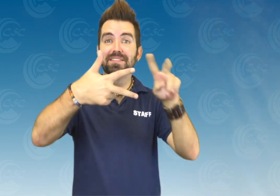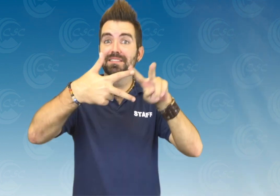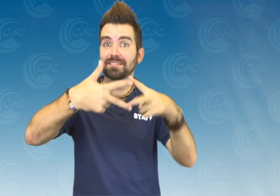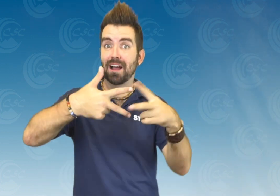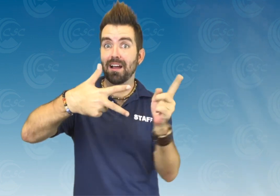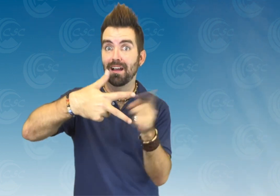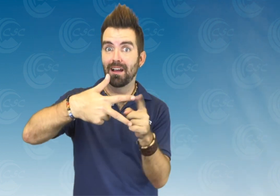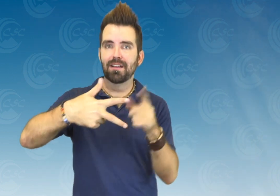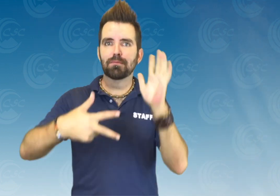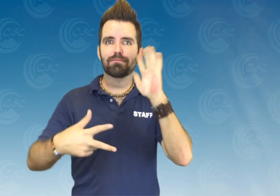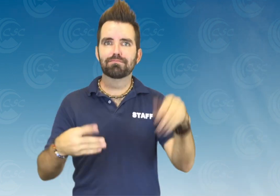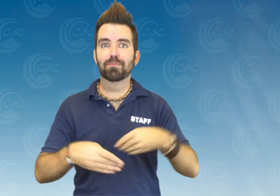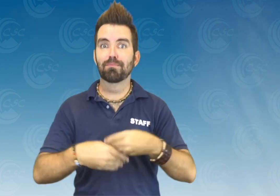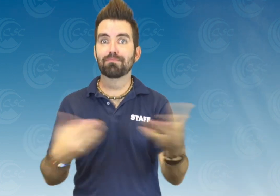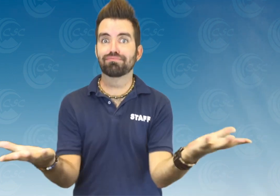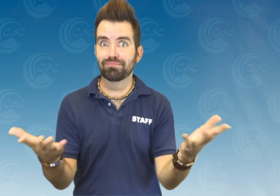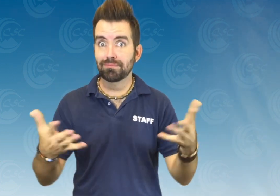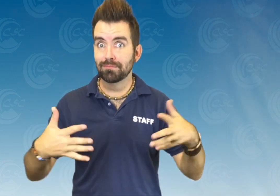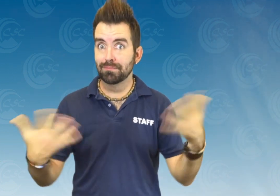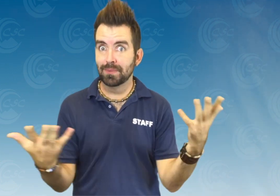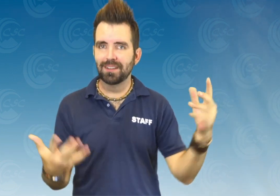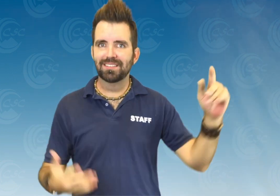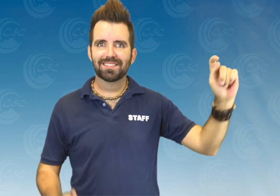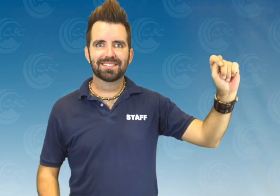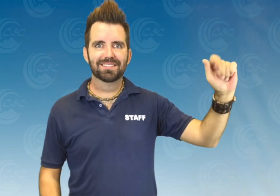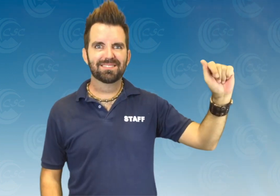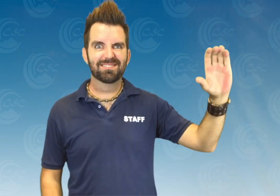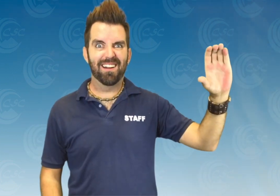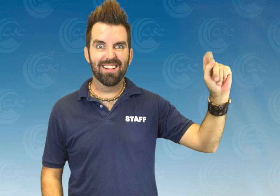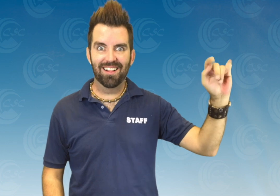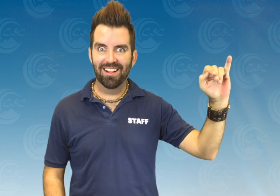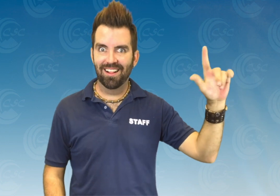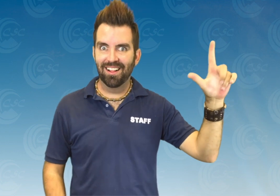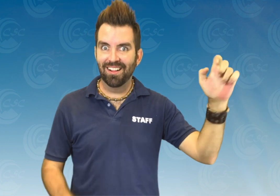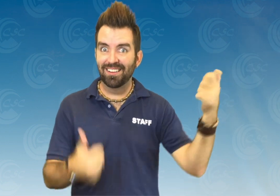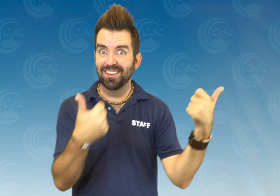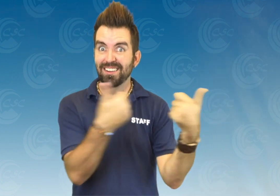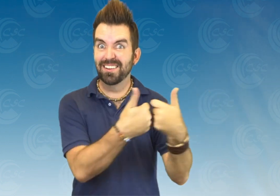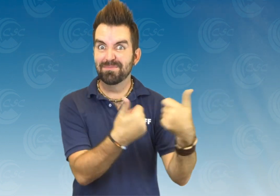Number two: We will provide... TACTILE GAMES!